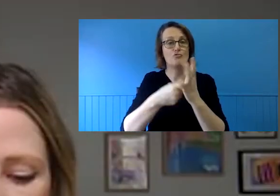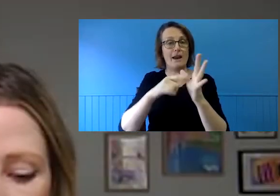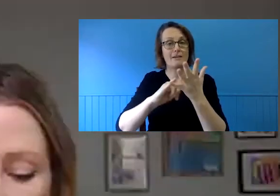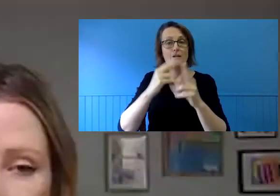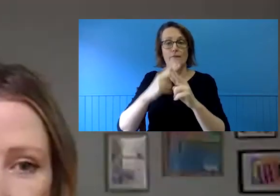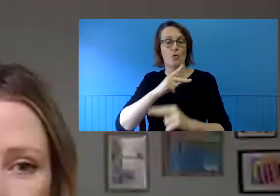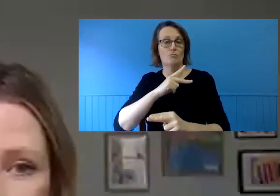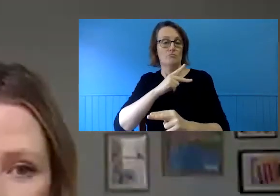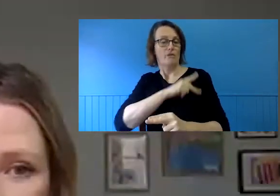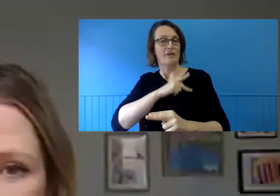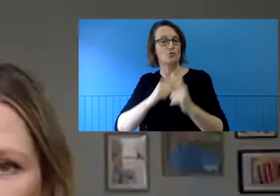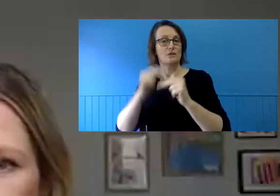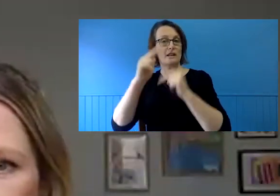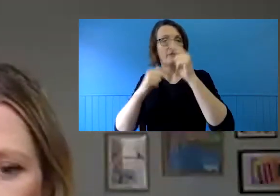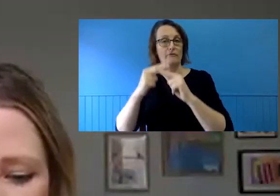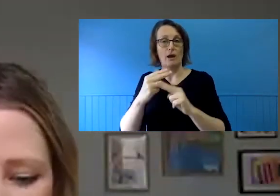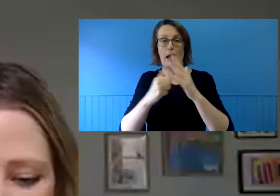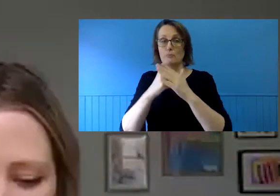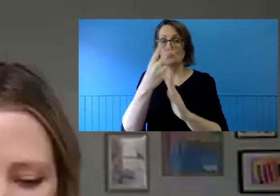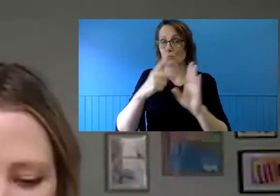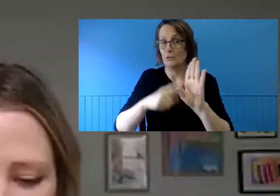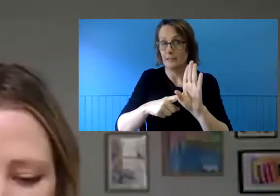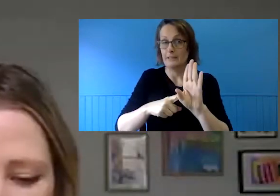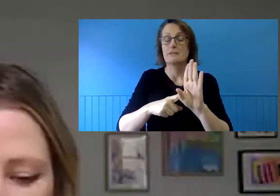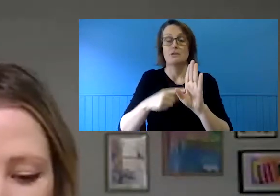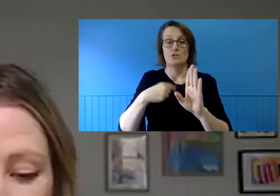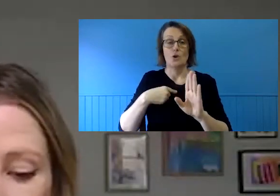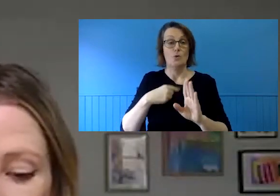These grants are open until 1 September. There's